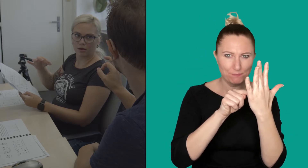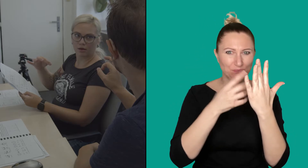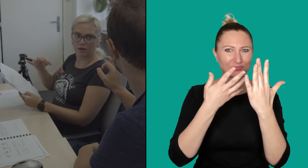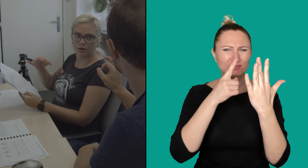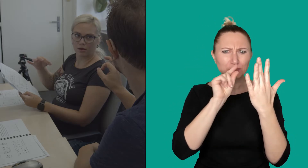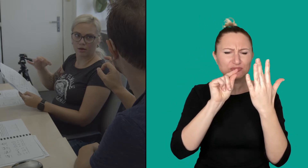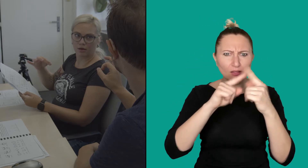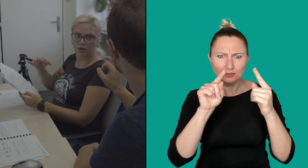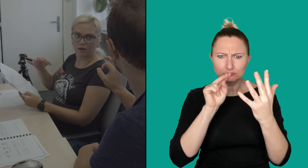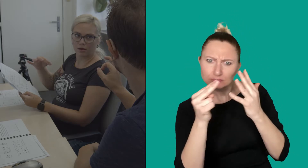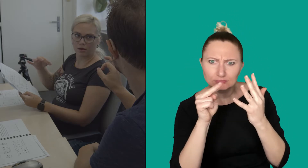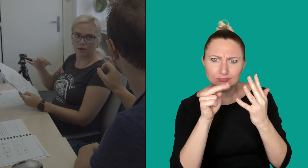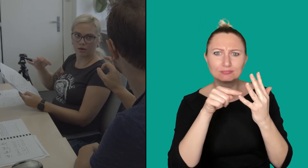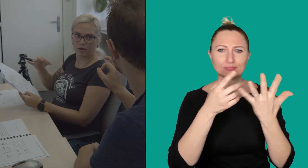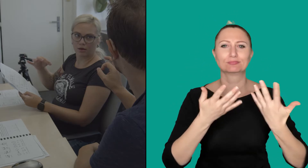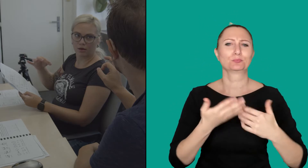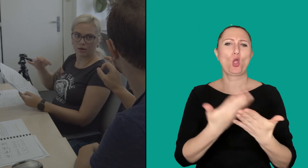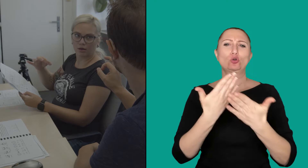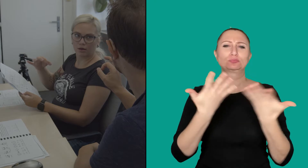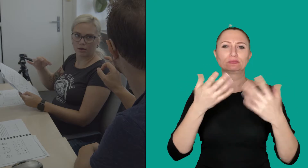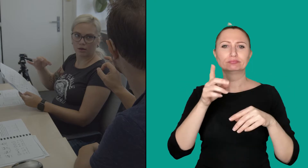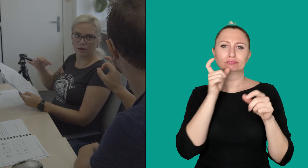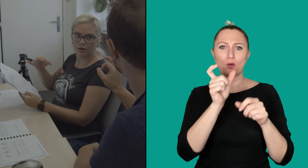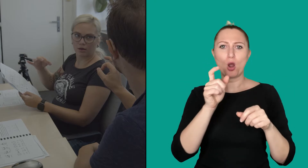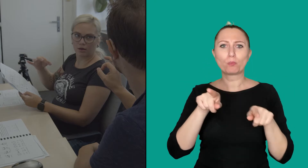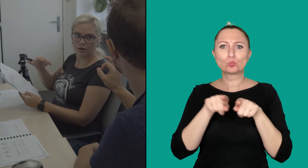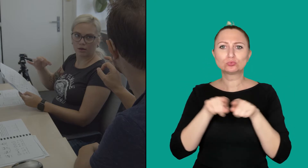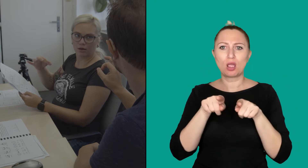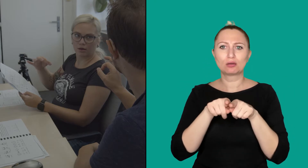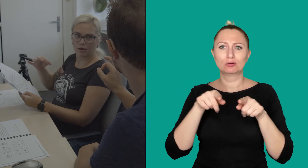when something is different. For example, there are two signs for brother